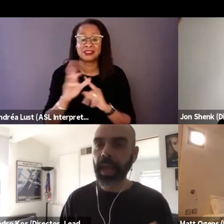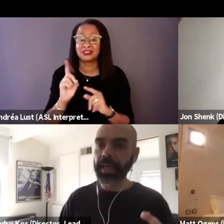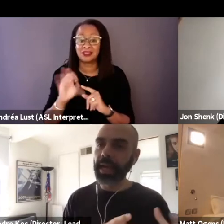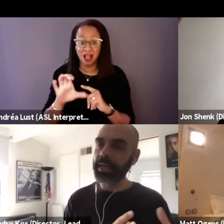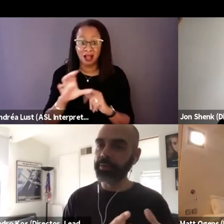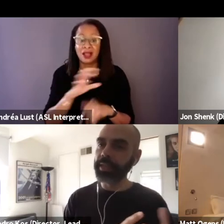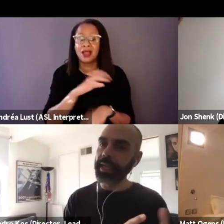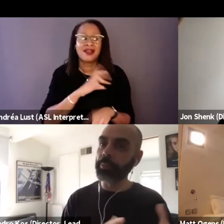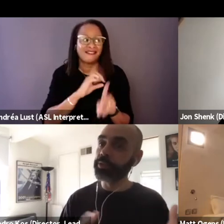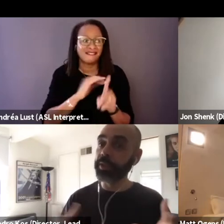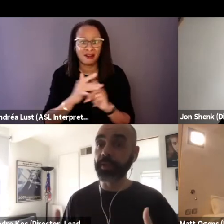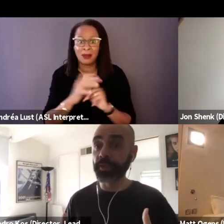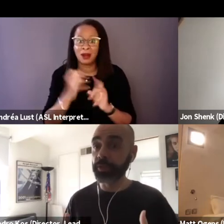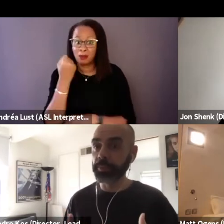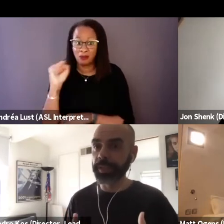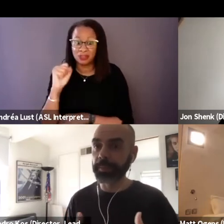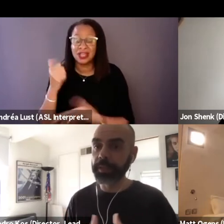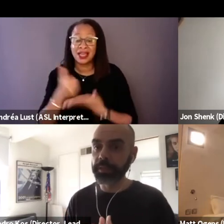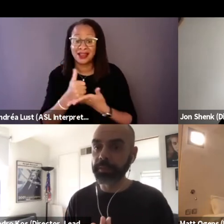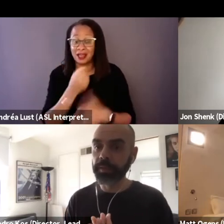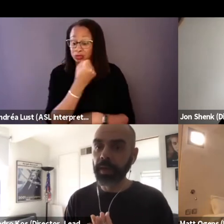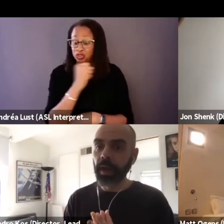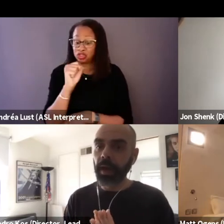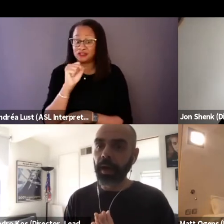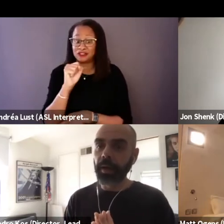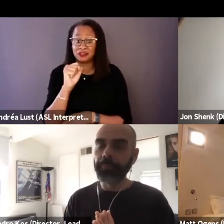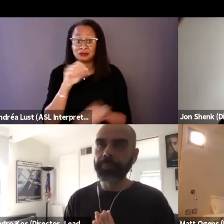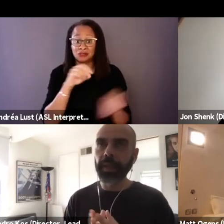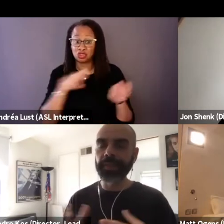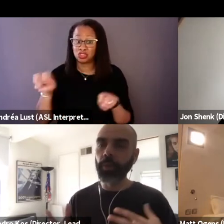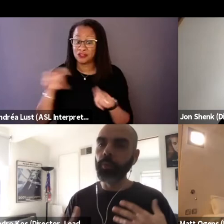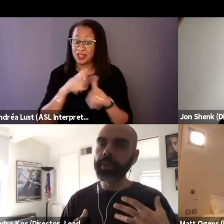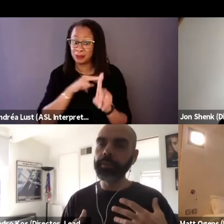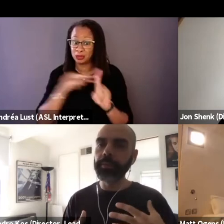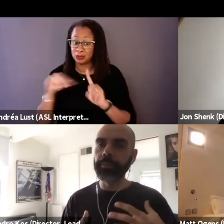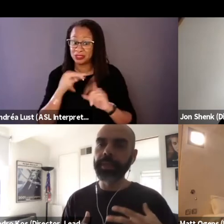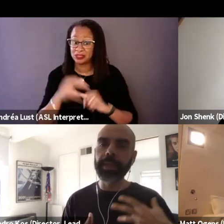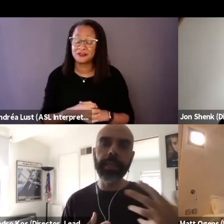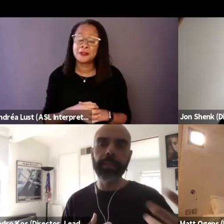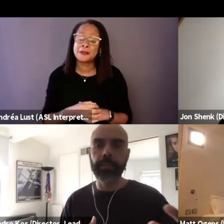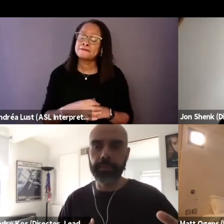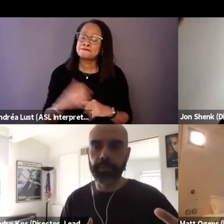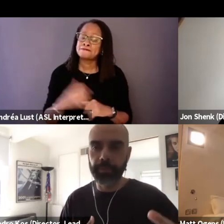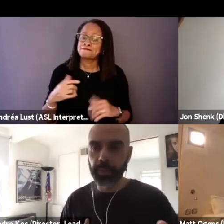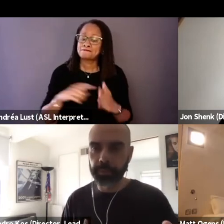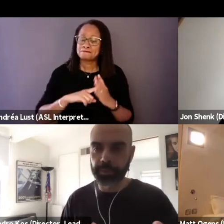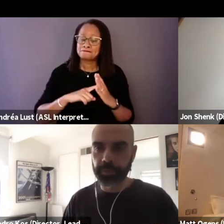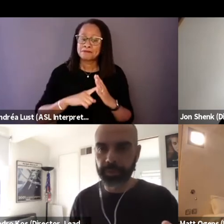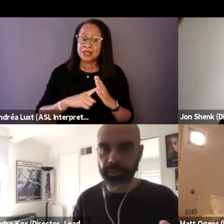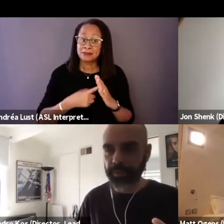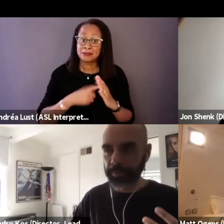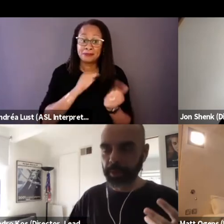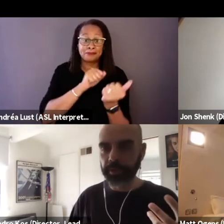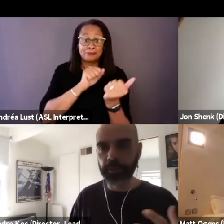and kind of really helped shift a certain perspective. And so we beginning to approach the project,